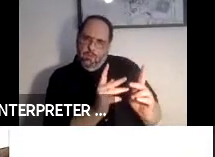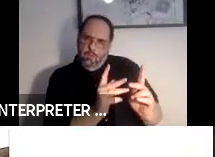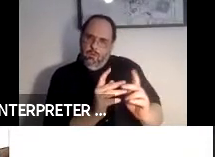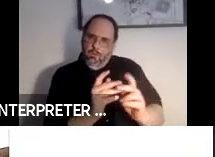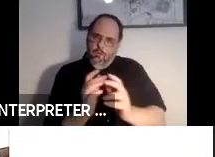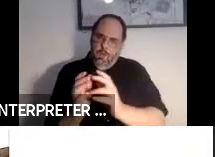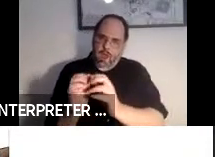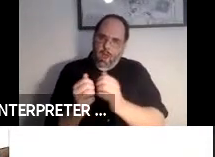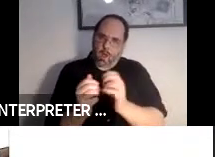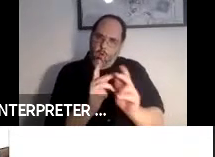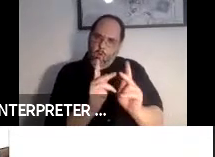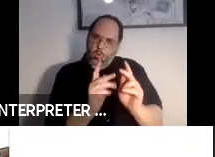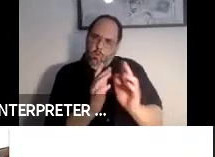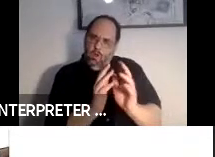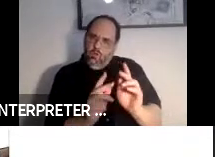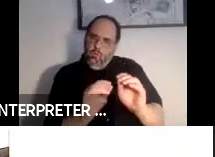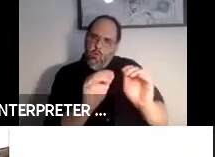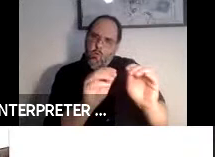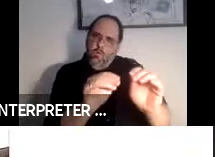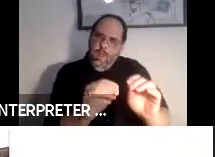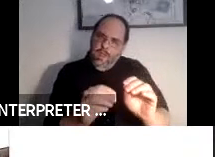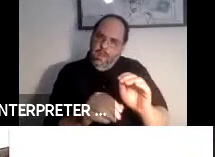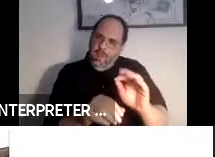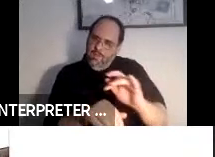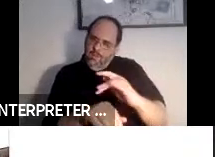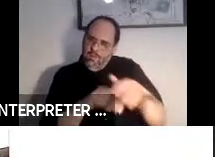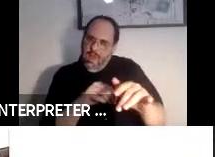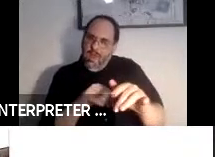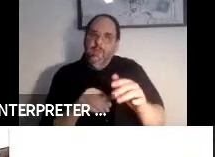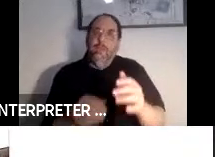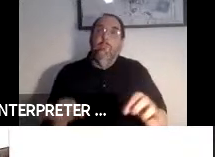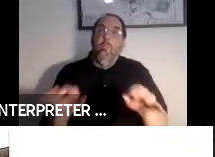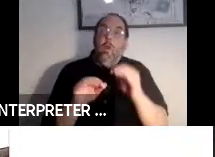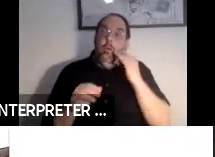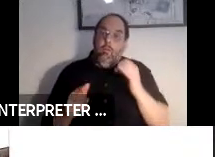are moving is going to be important. Knowing if you position yourself in a certain spot,